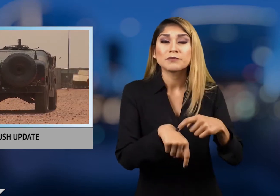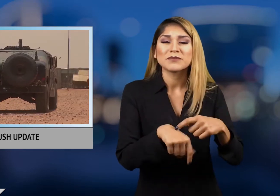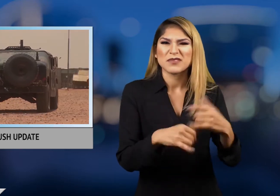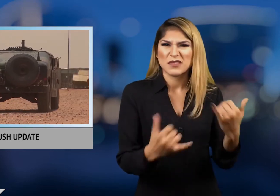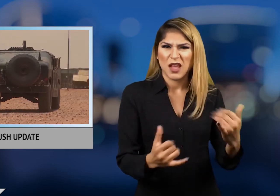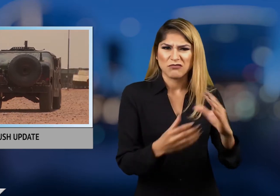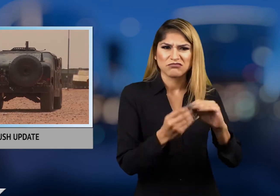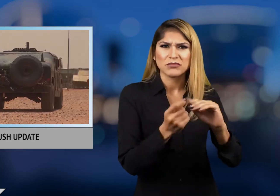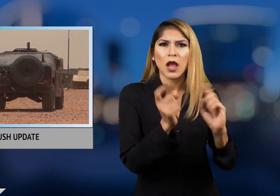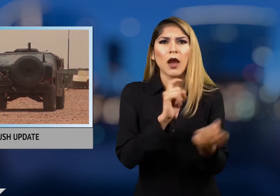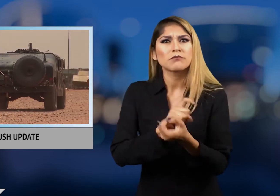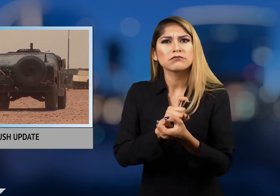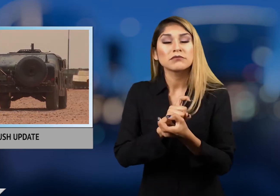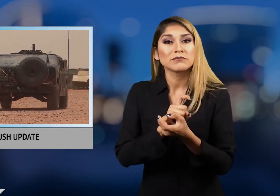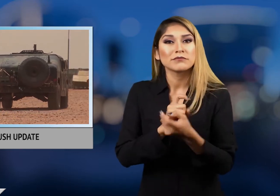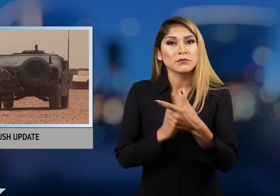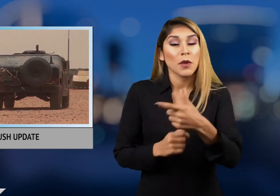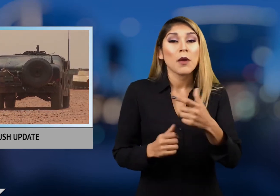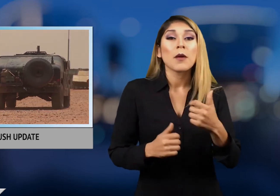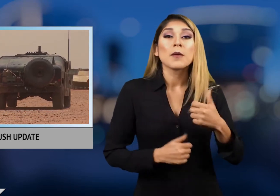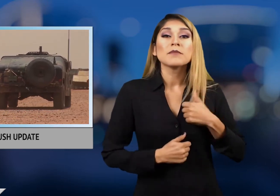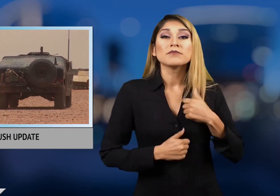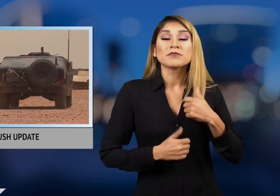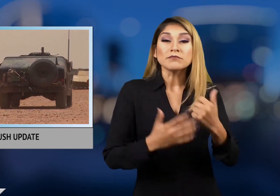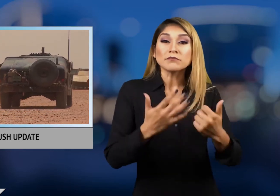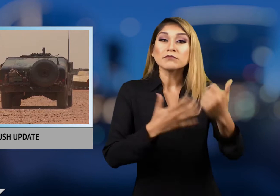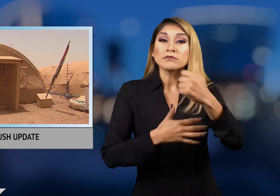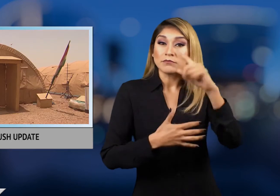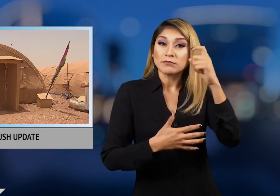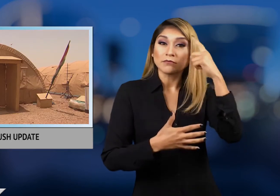But now military officials are saying